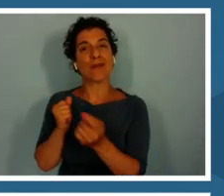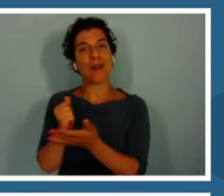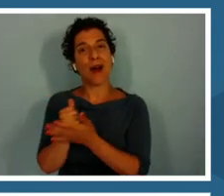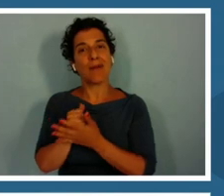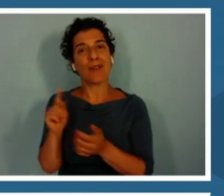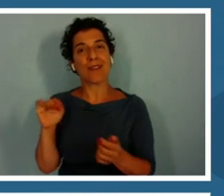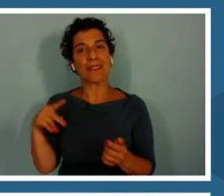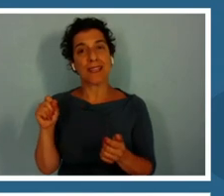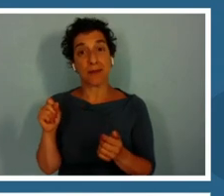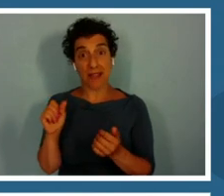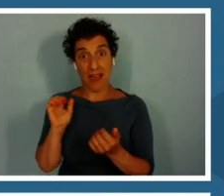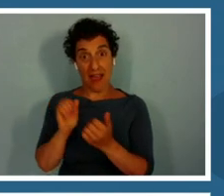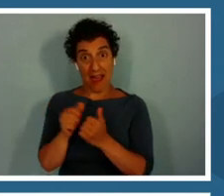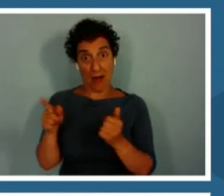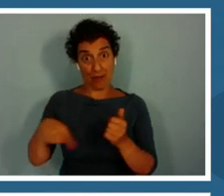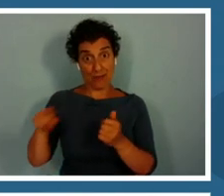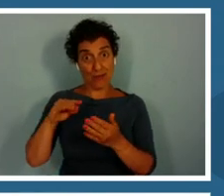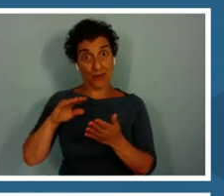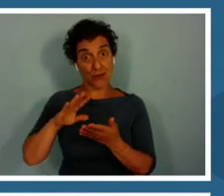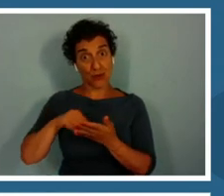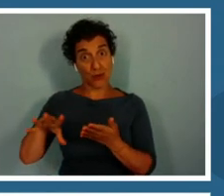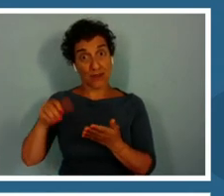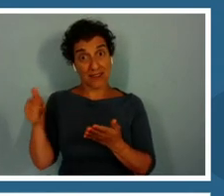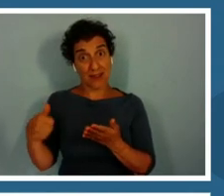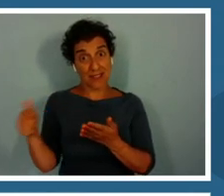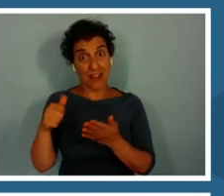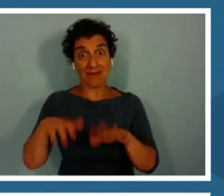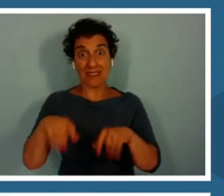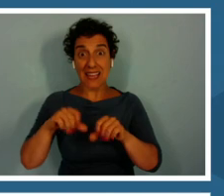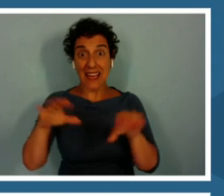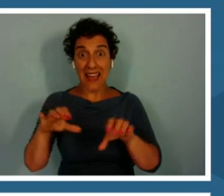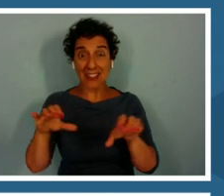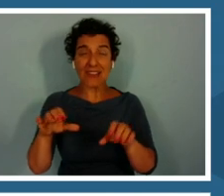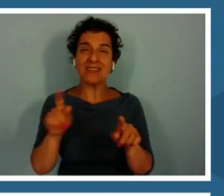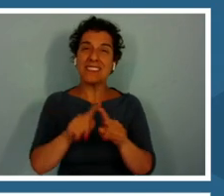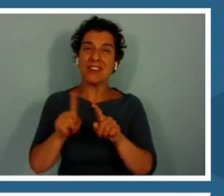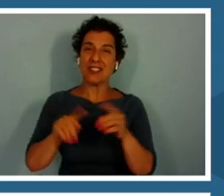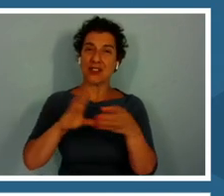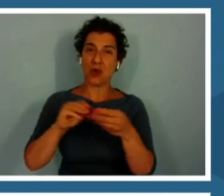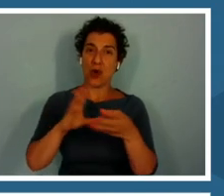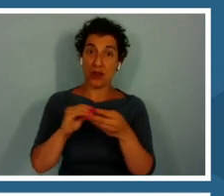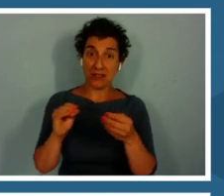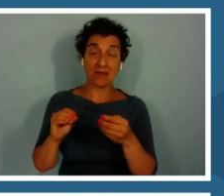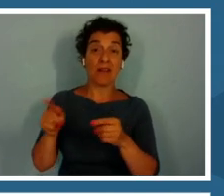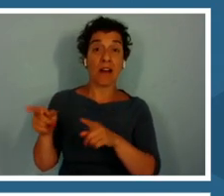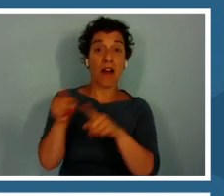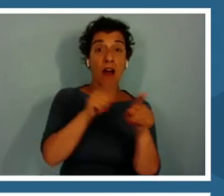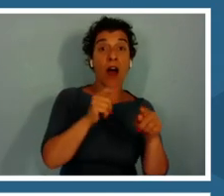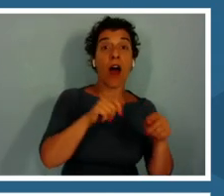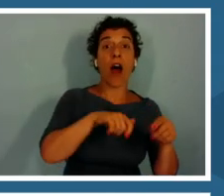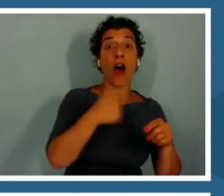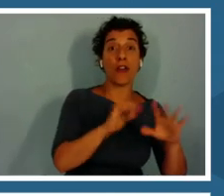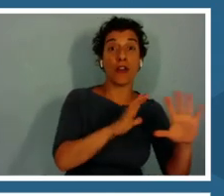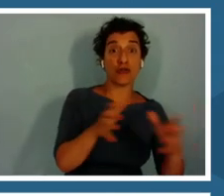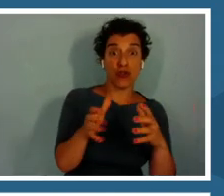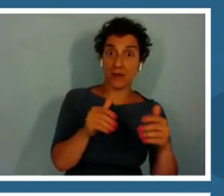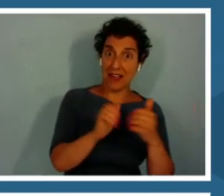they can take action and stories of things that groups of others have done that have taken action that have helped.